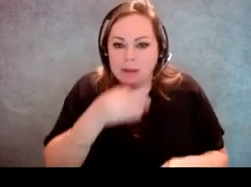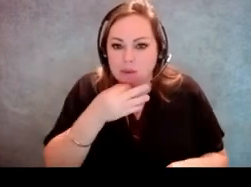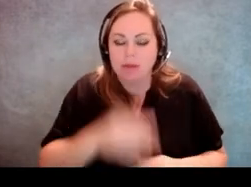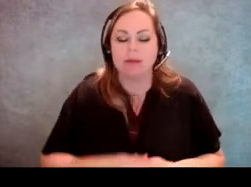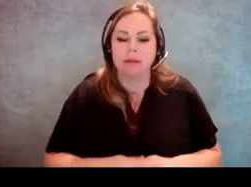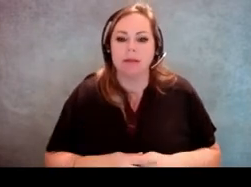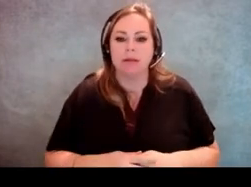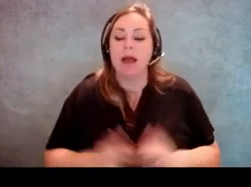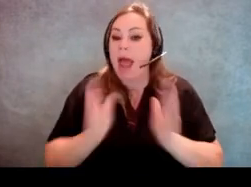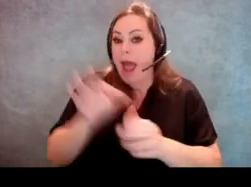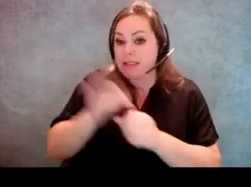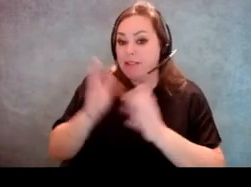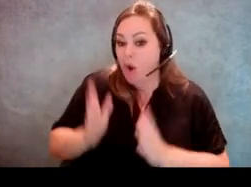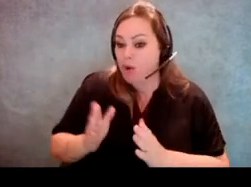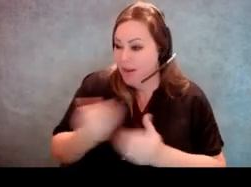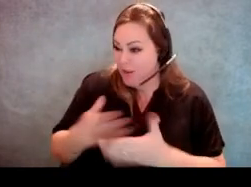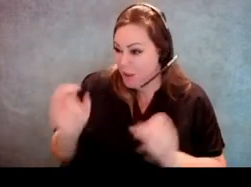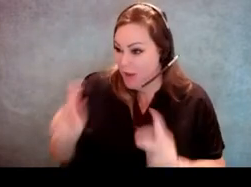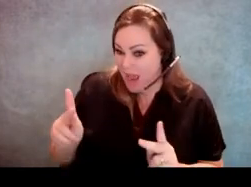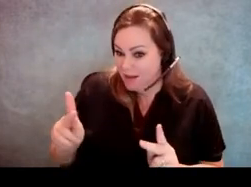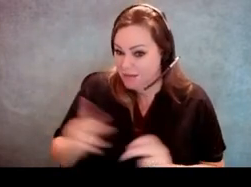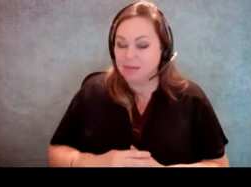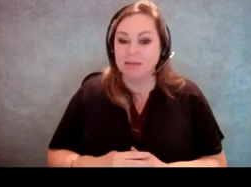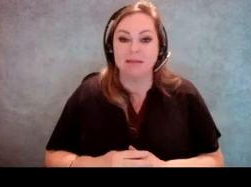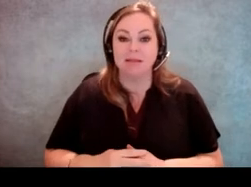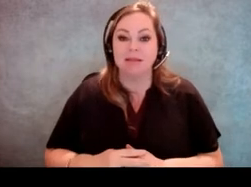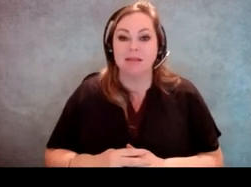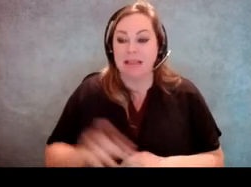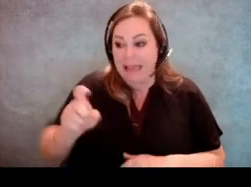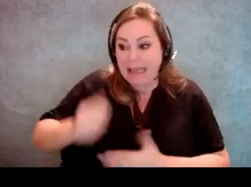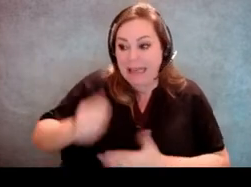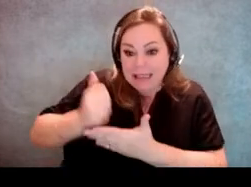But I would ask the voter if everything's okay, if they needed assistance, and if not,